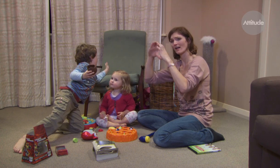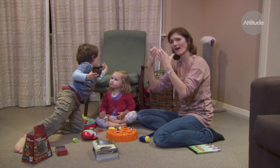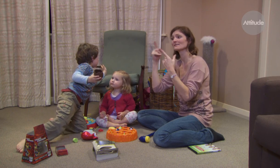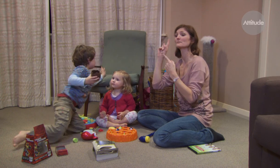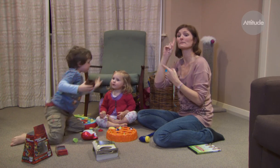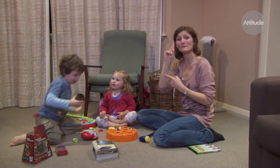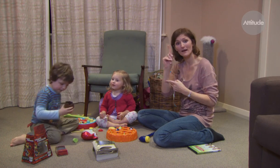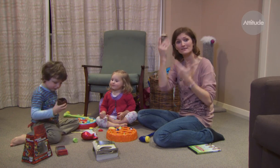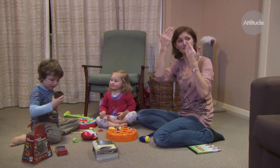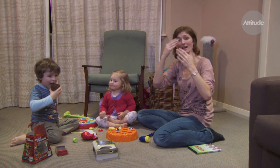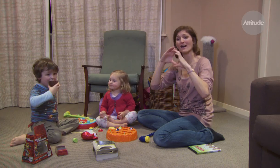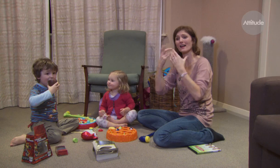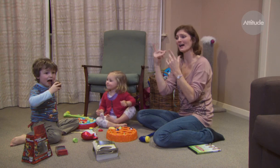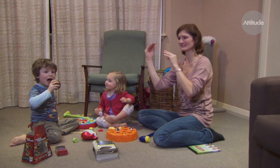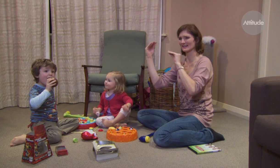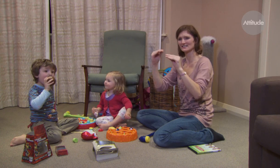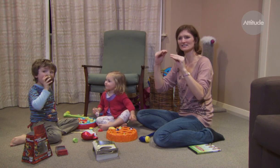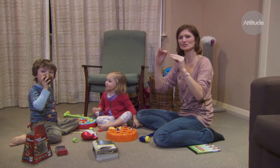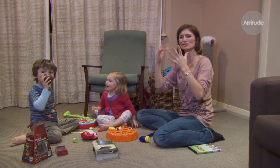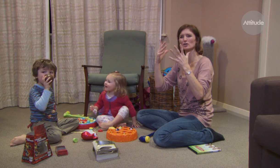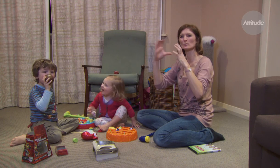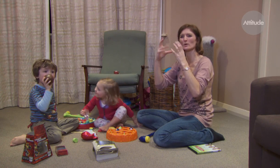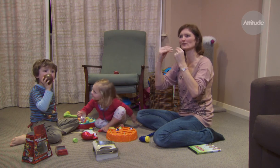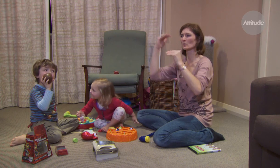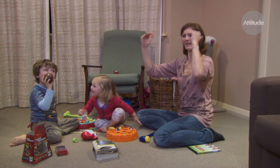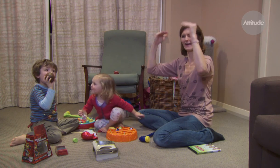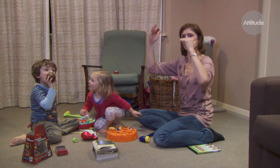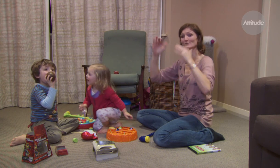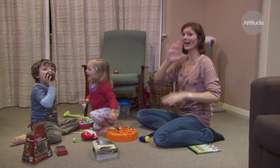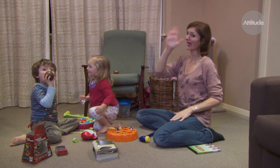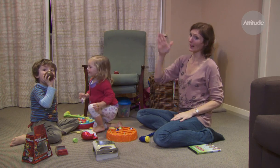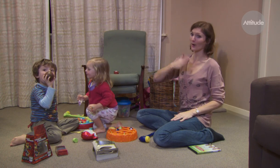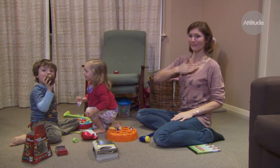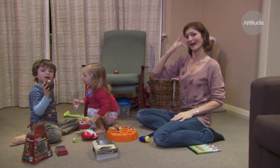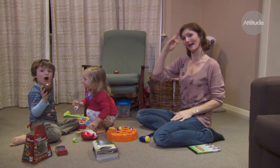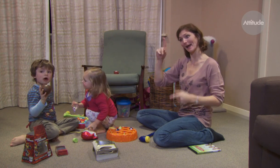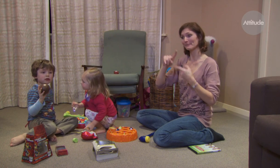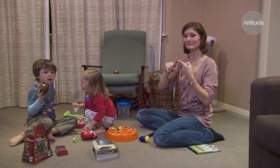sign language. There are night classes that they can go to but those night classes focus